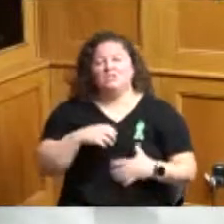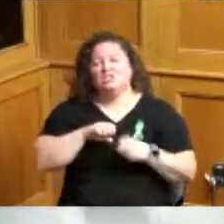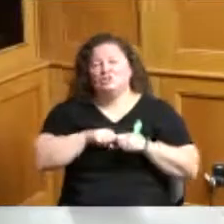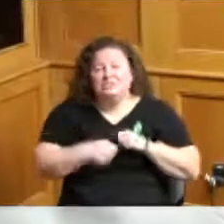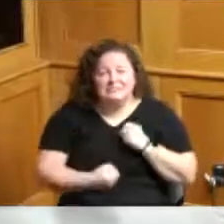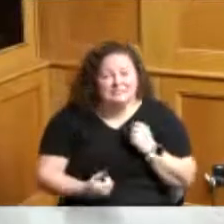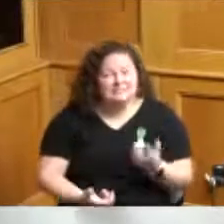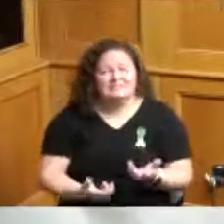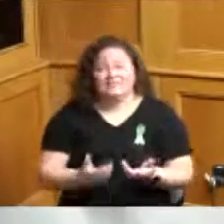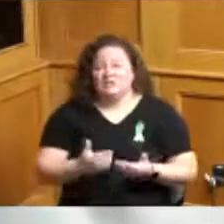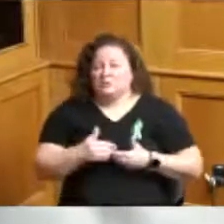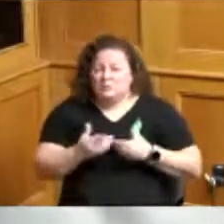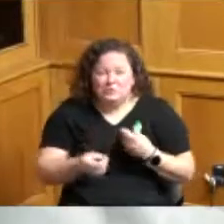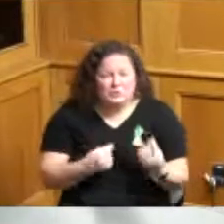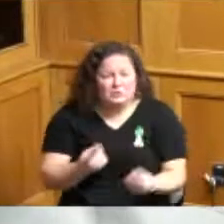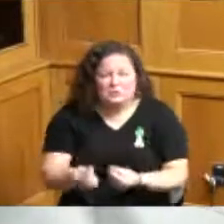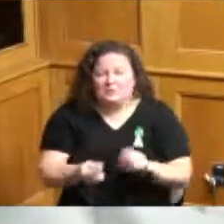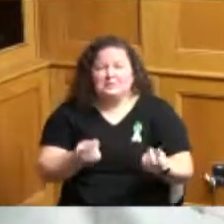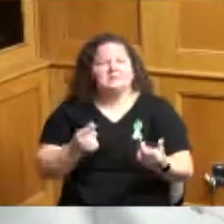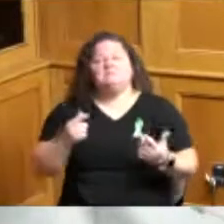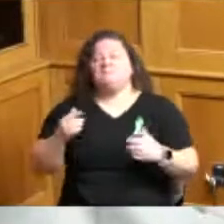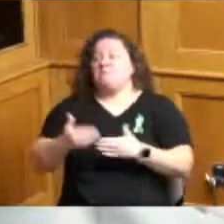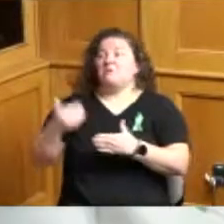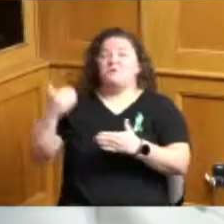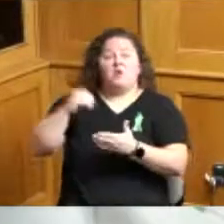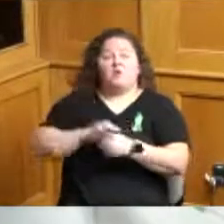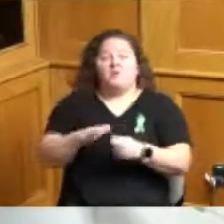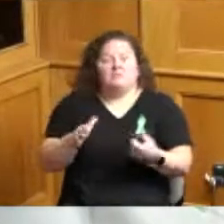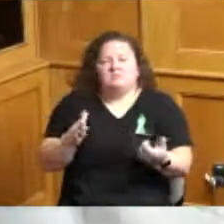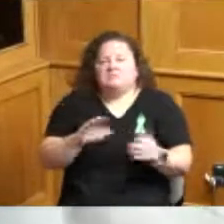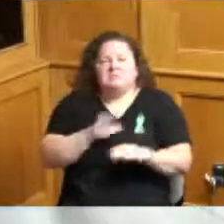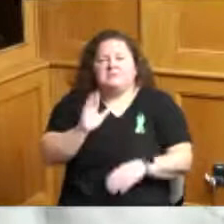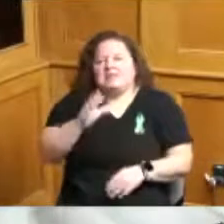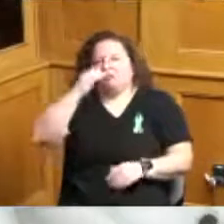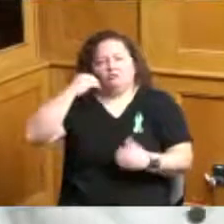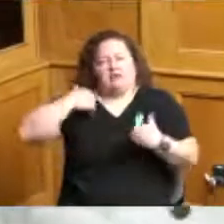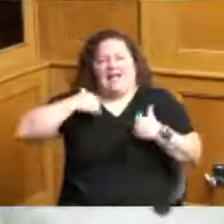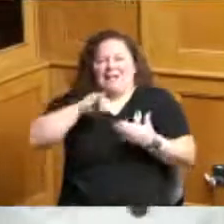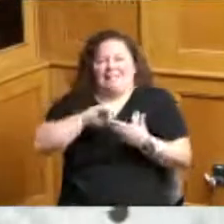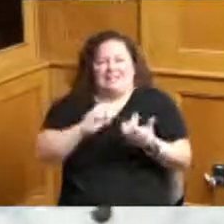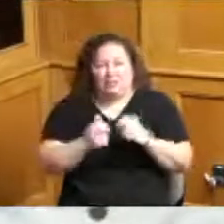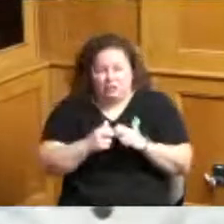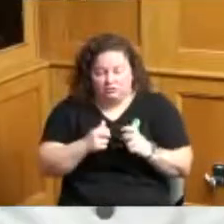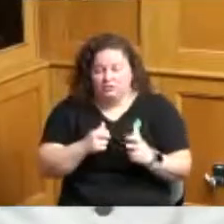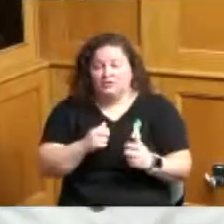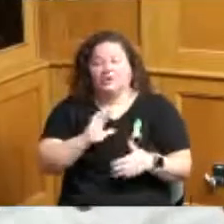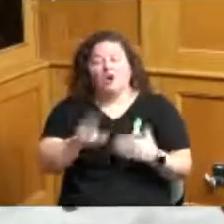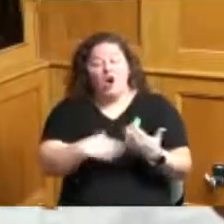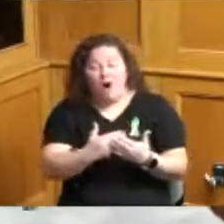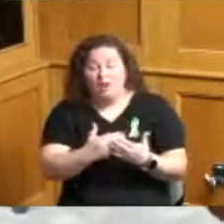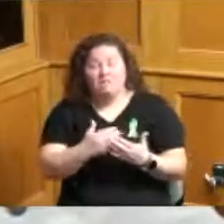go next all of the ills of the world that's which every turn on social media if somebody died or